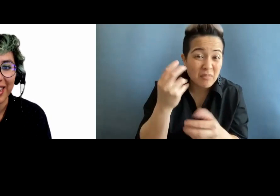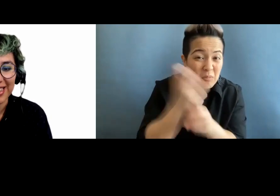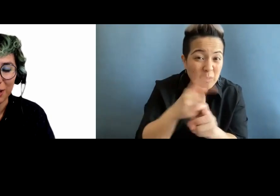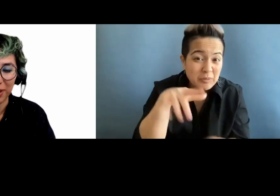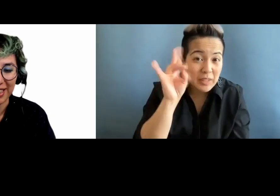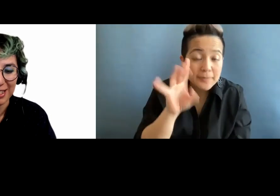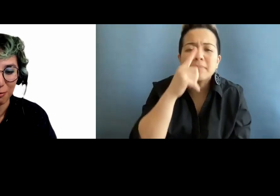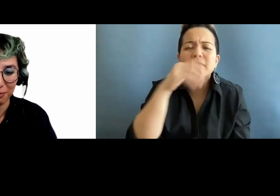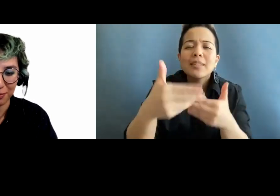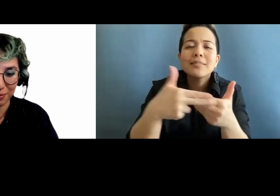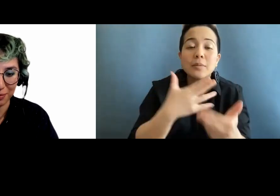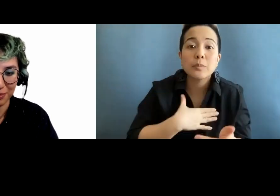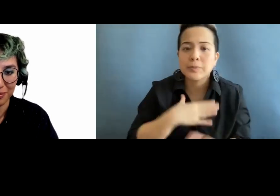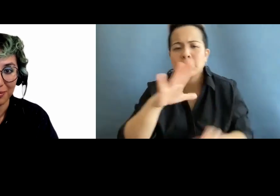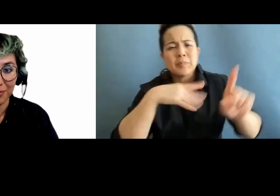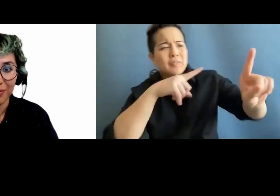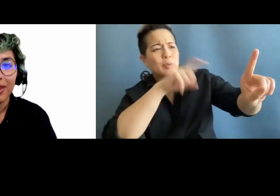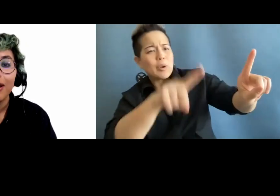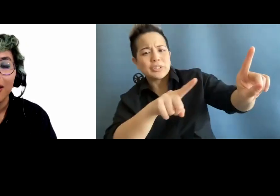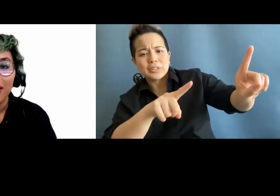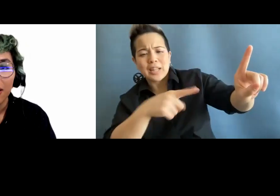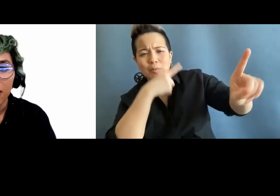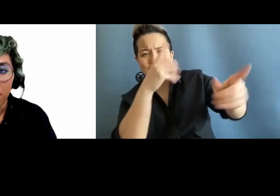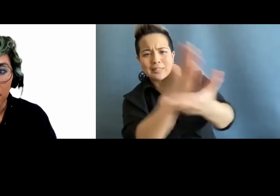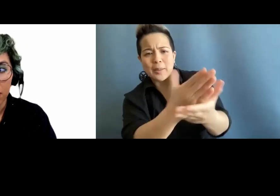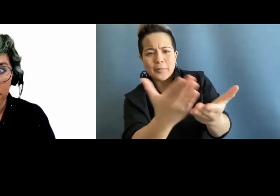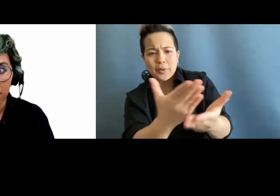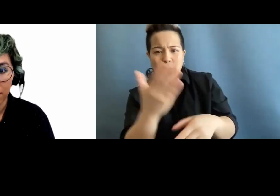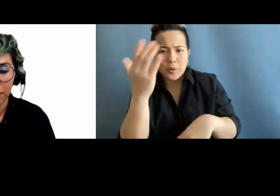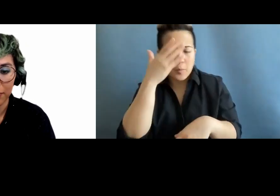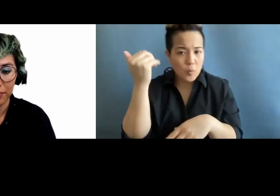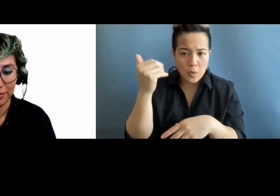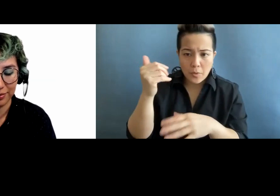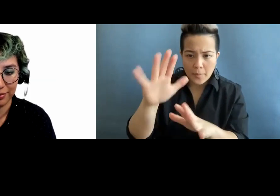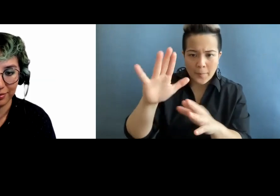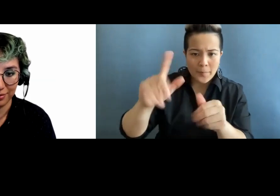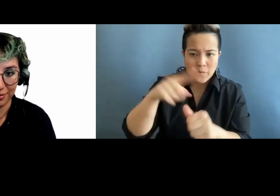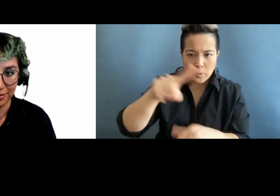Next slide, please. >> KIM ALFONSO: I have a question, so I am going to stop here because they are back to back. The first question is do these